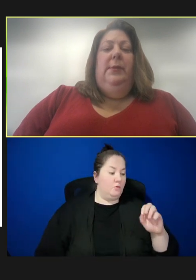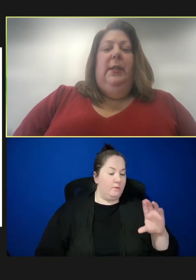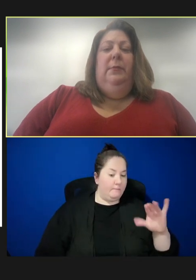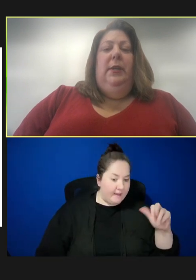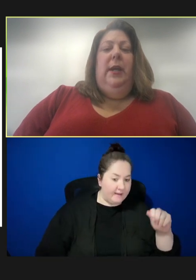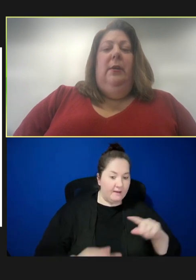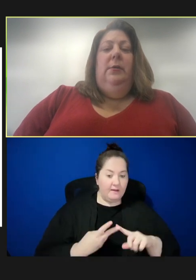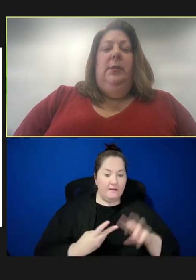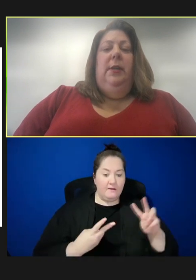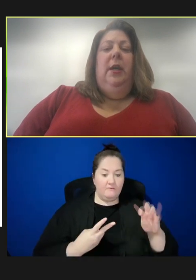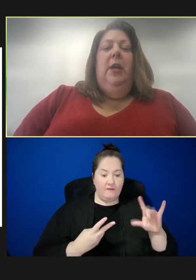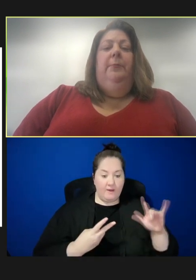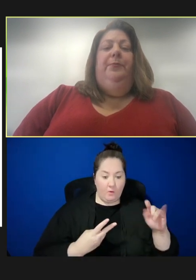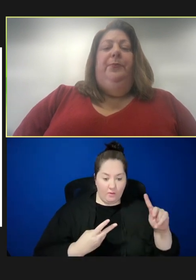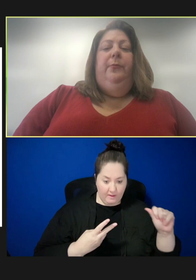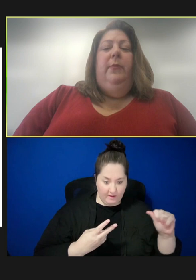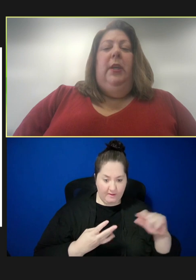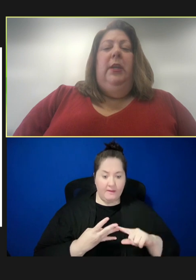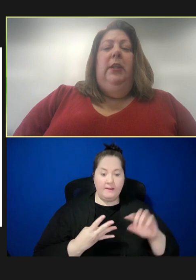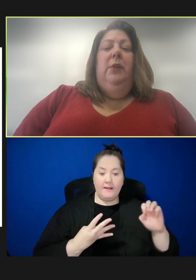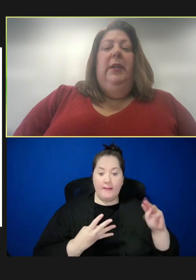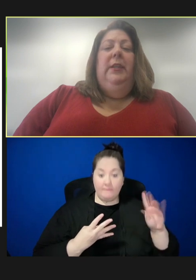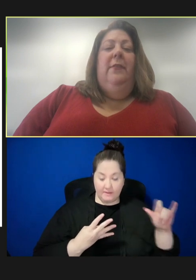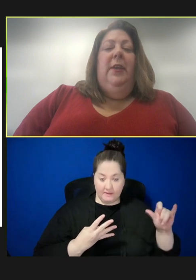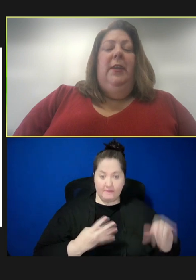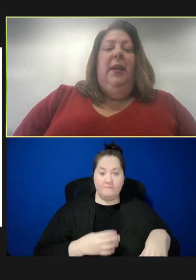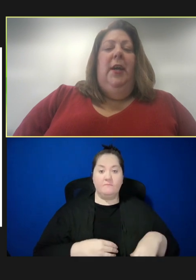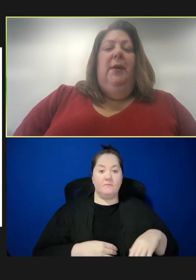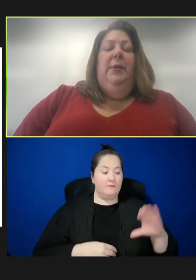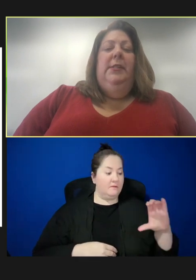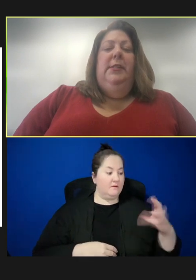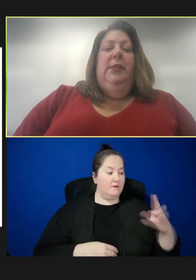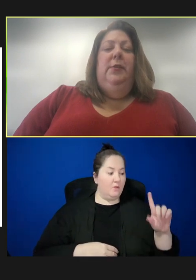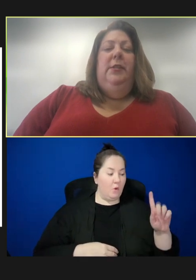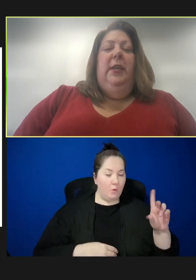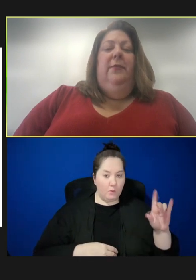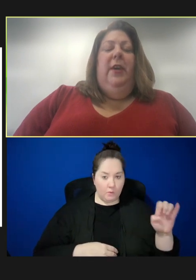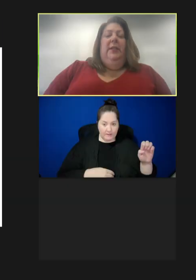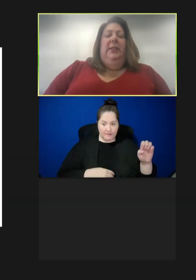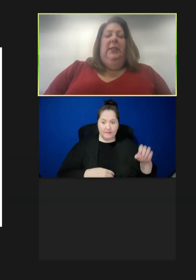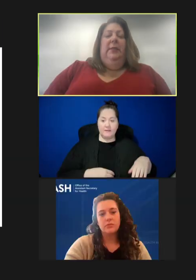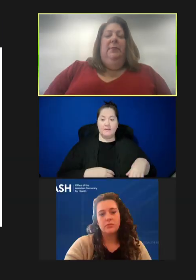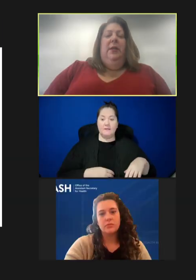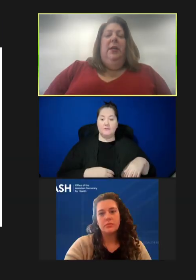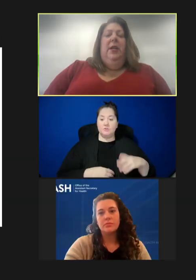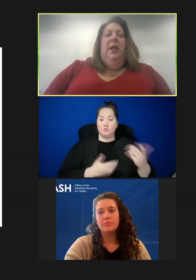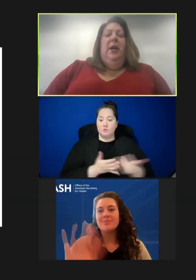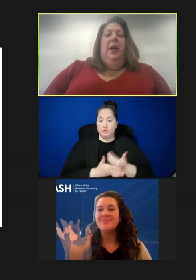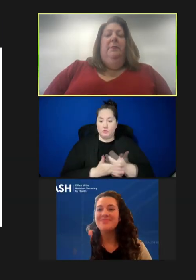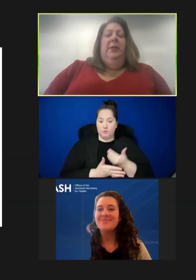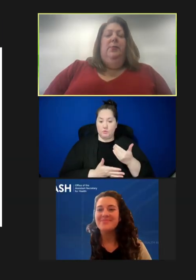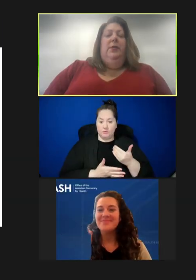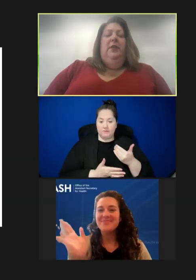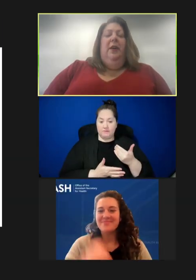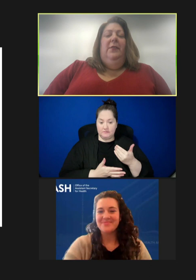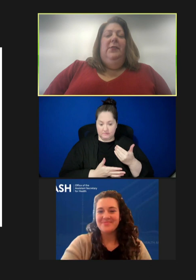and Emily Downs. Chloe Loving is new to the impact team but has worked in our office for